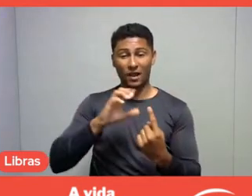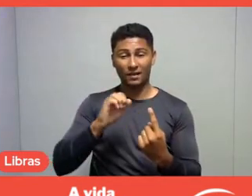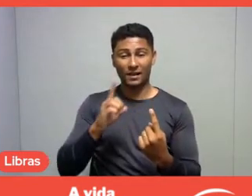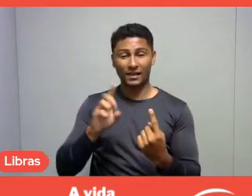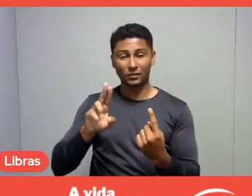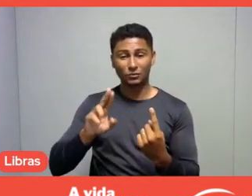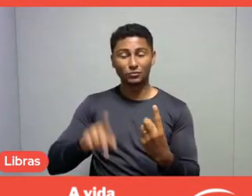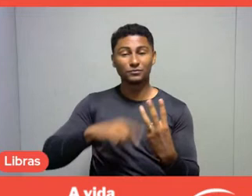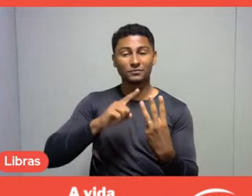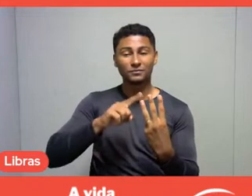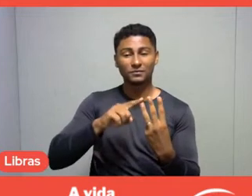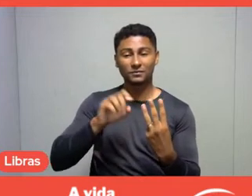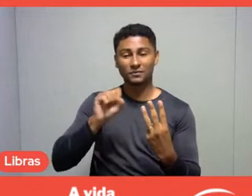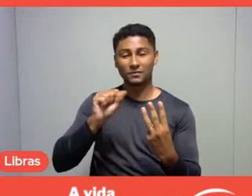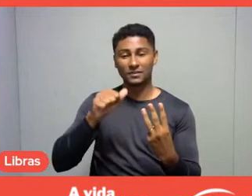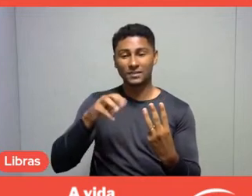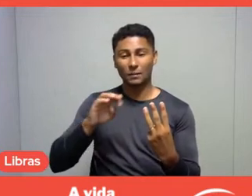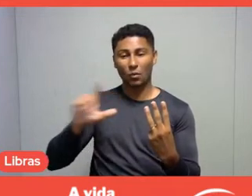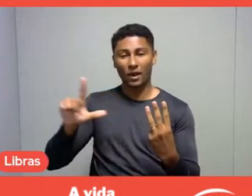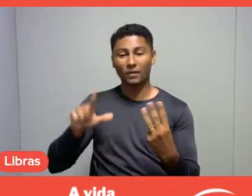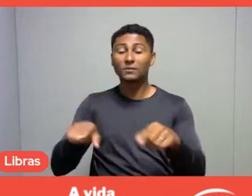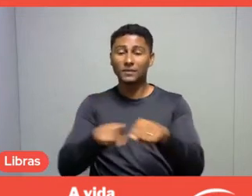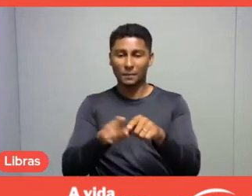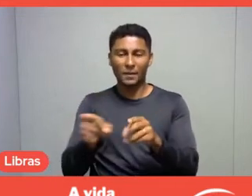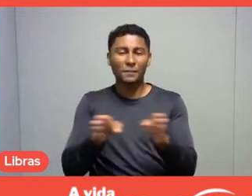the illustrious mediation of Professor Márcia Bickel,